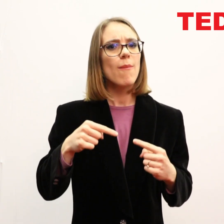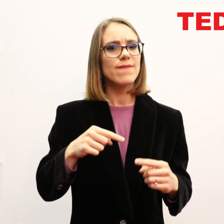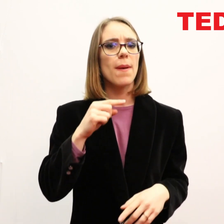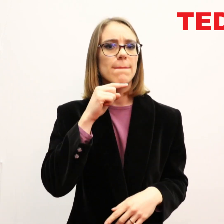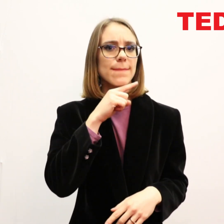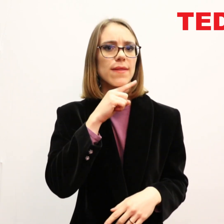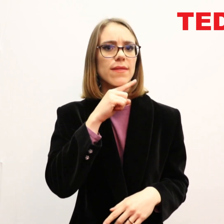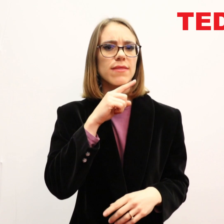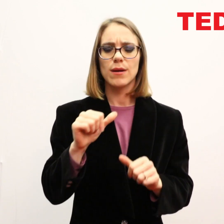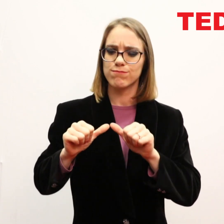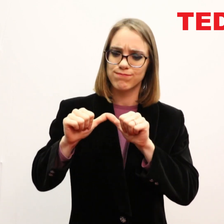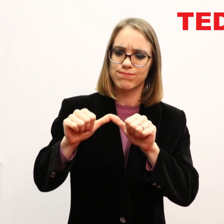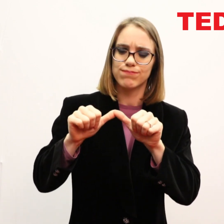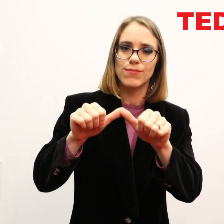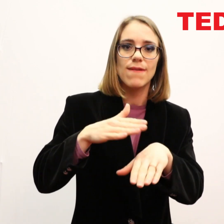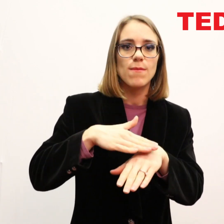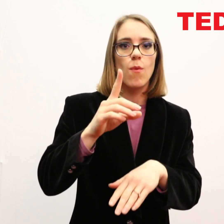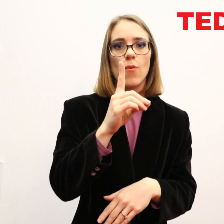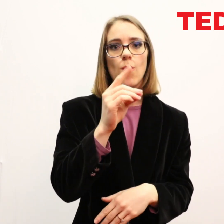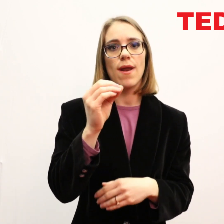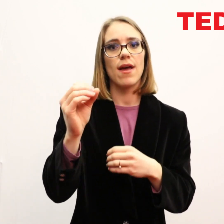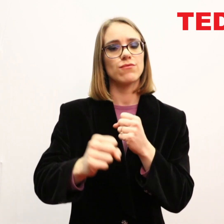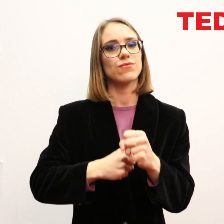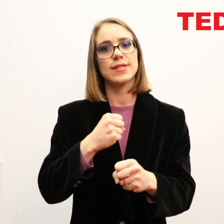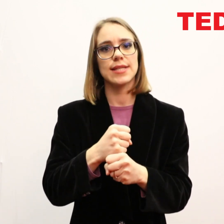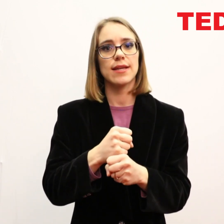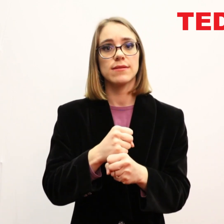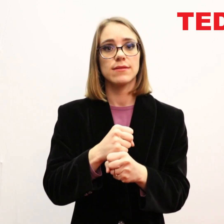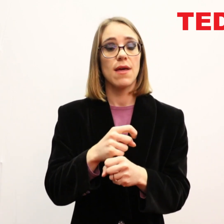There is a harmful myth that has been perpetuated for more than a century.